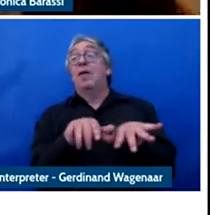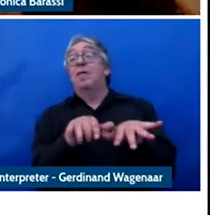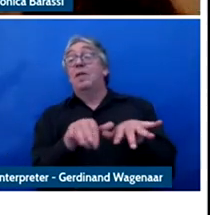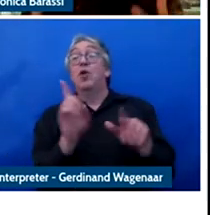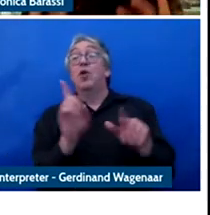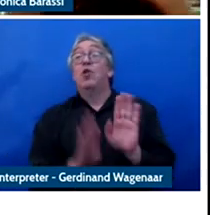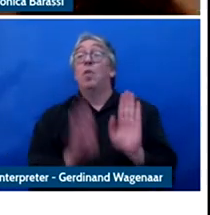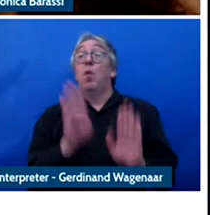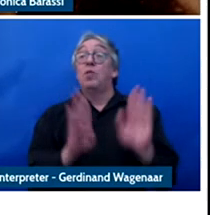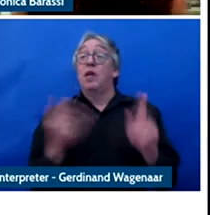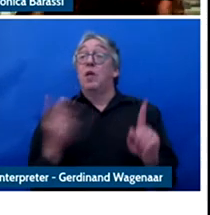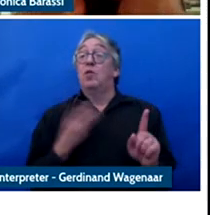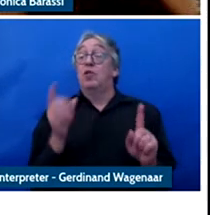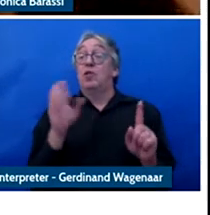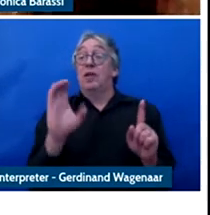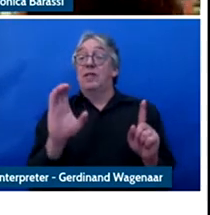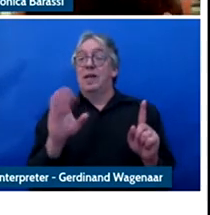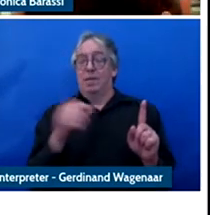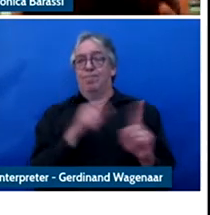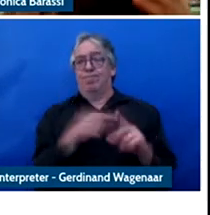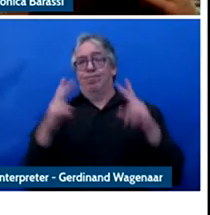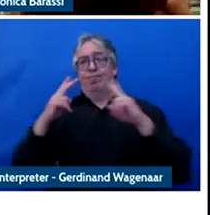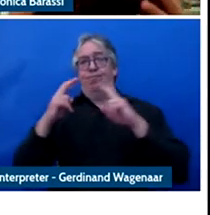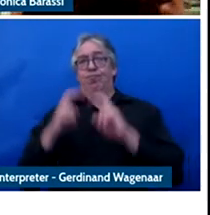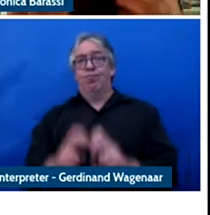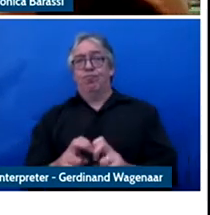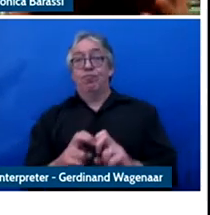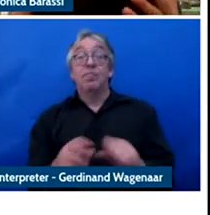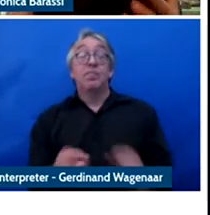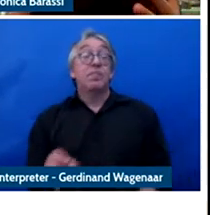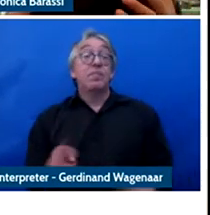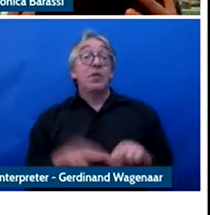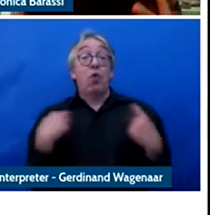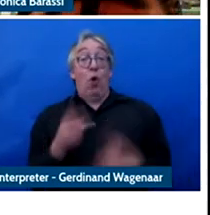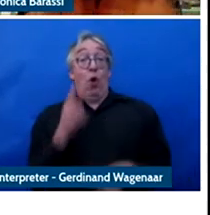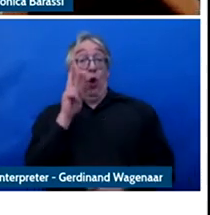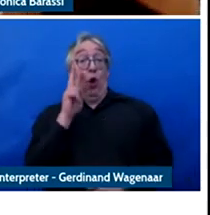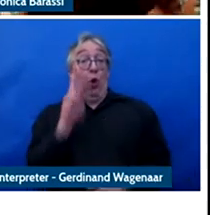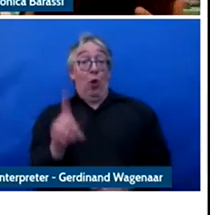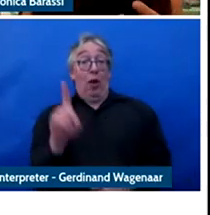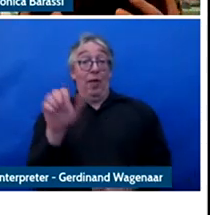Washington the idea that if you look at the data collected it's personal and